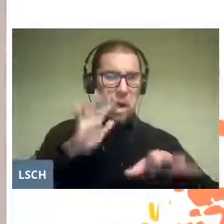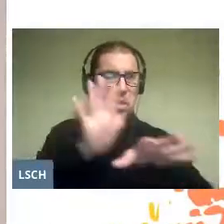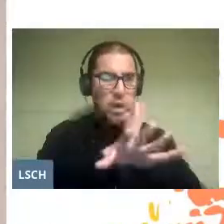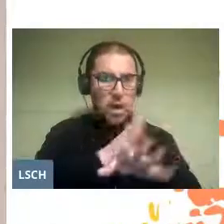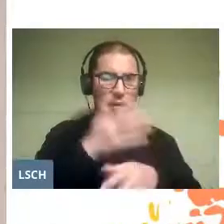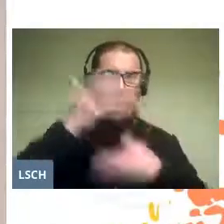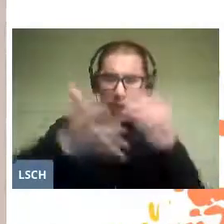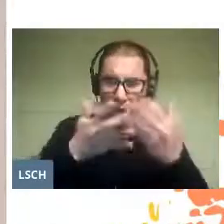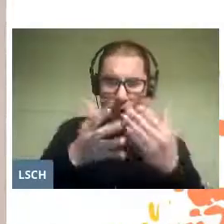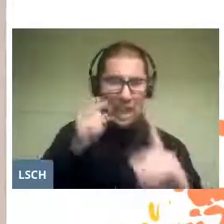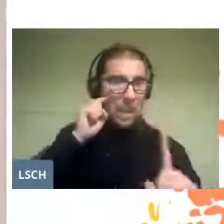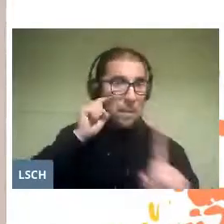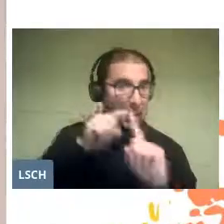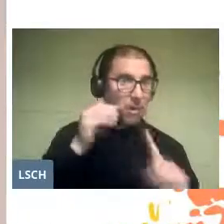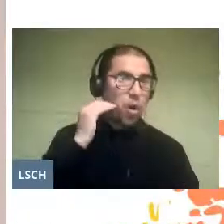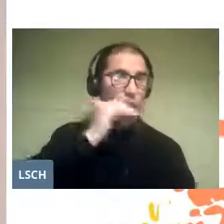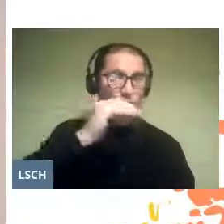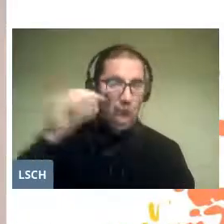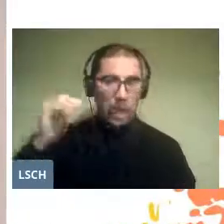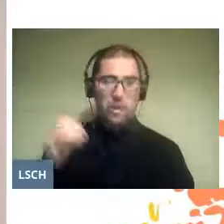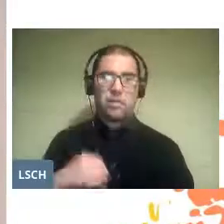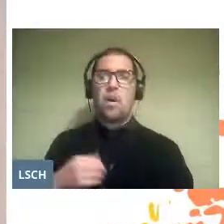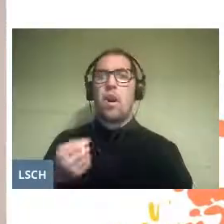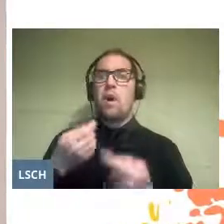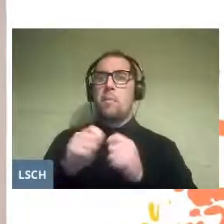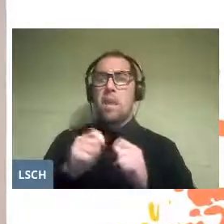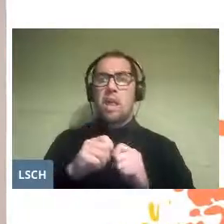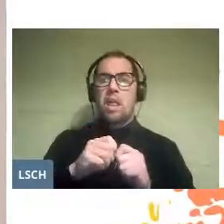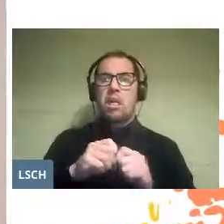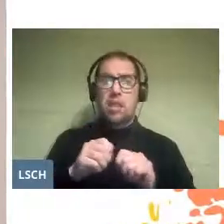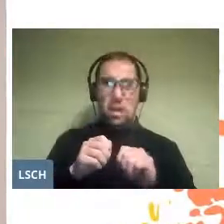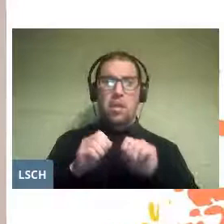trying to break the hegemony of commercial entertainment